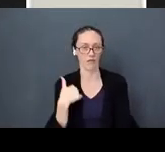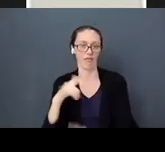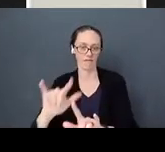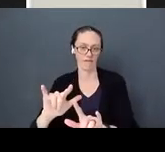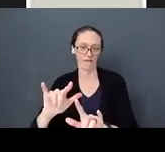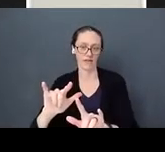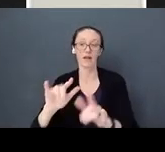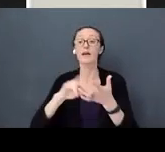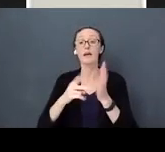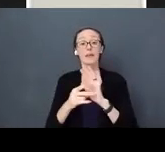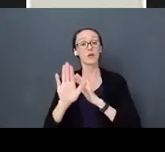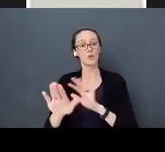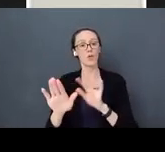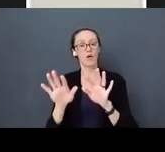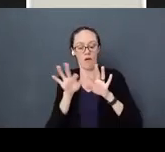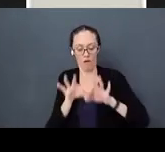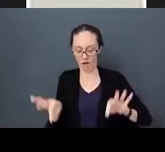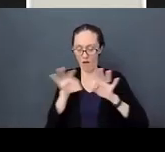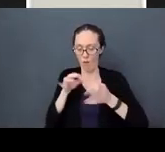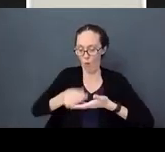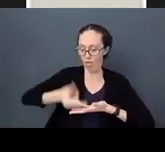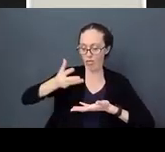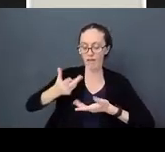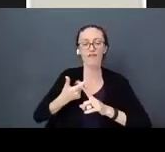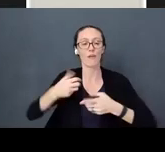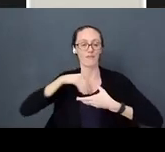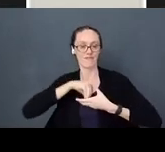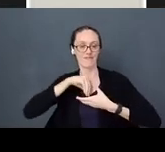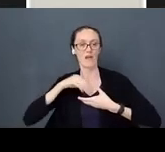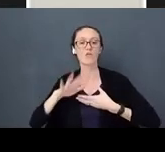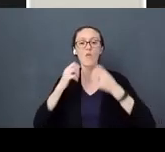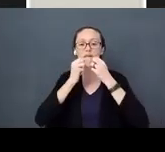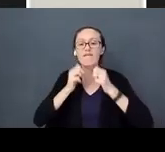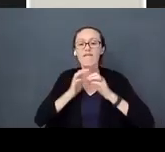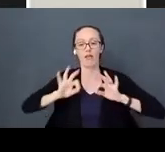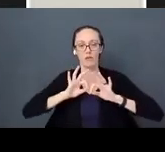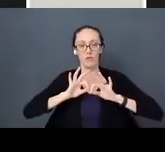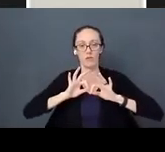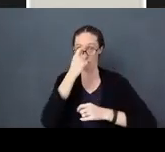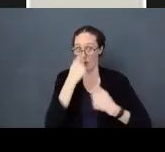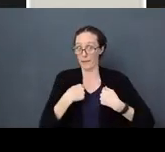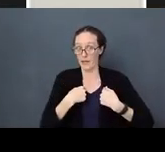wealth comes from the person from within. Your value to me as your caregiver is that you exist.”